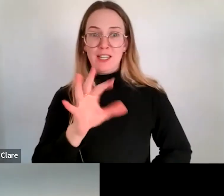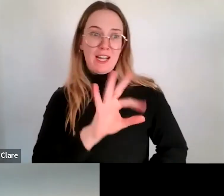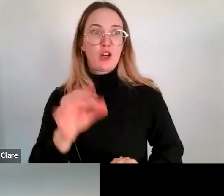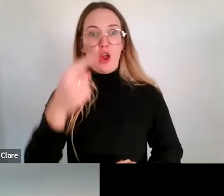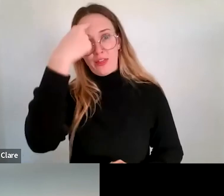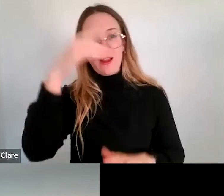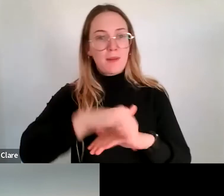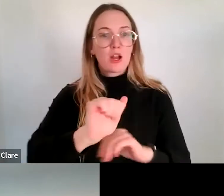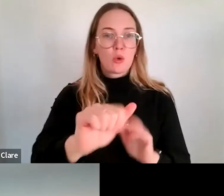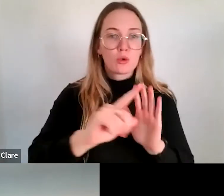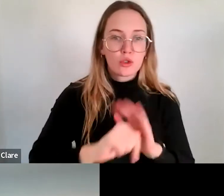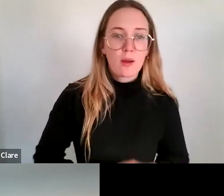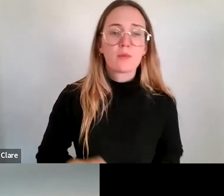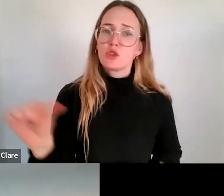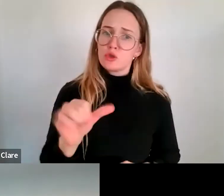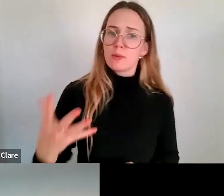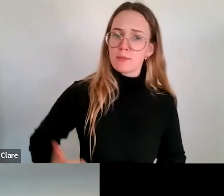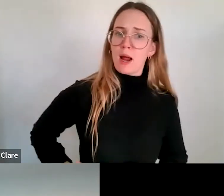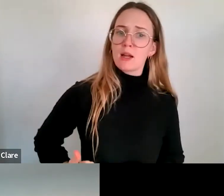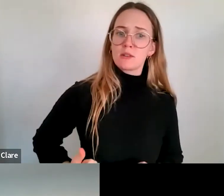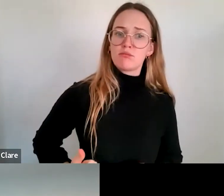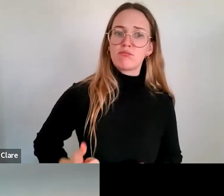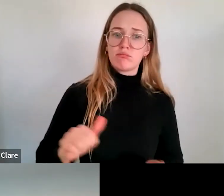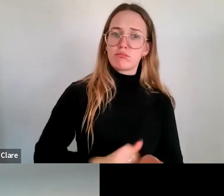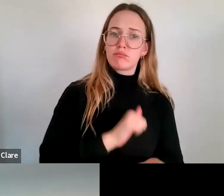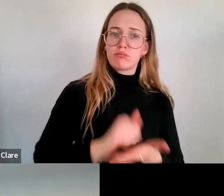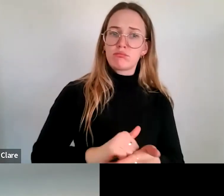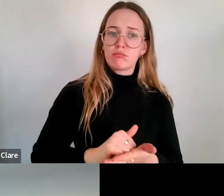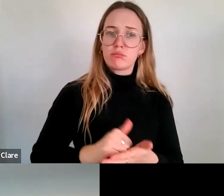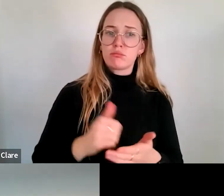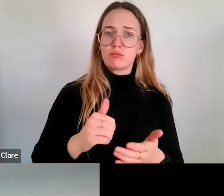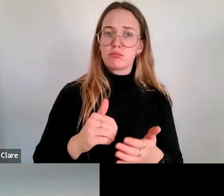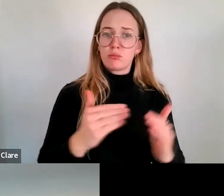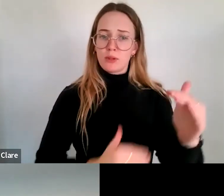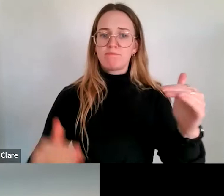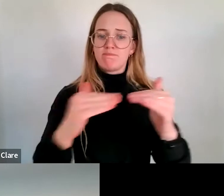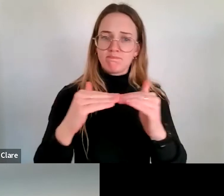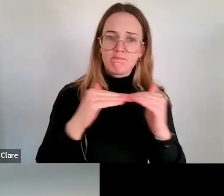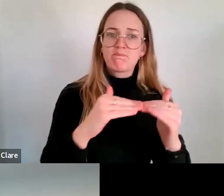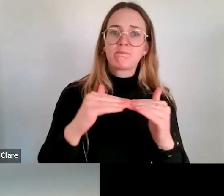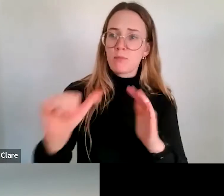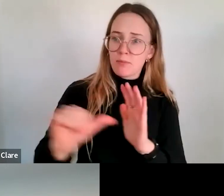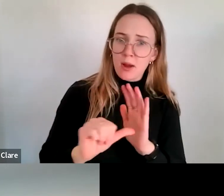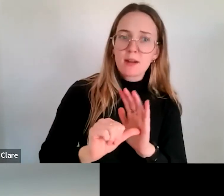Because you should be getting paid appropriately at award rates for the contributions that you all make to